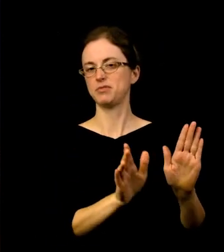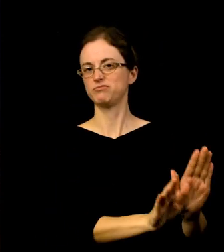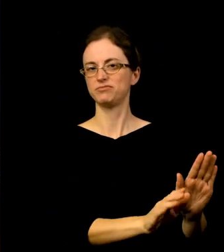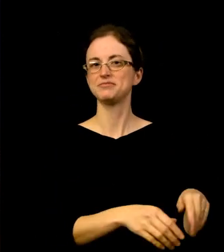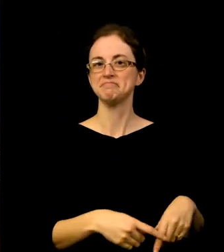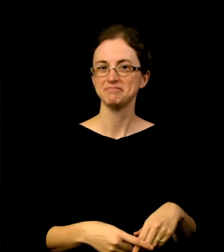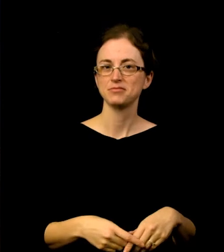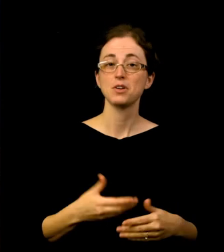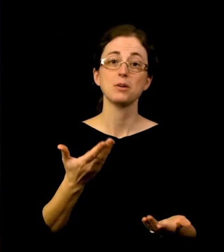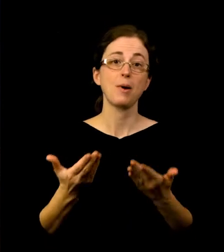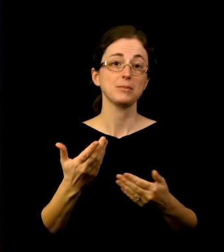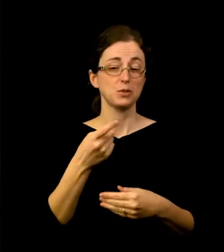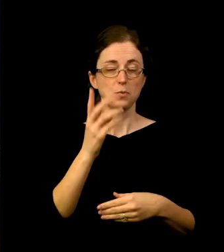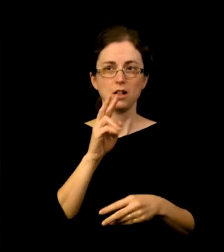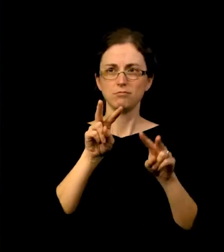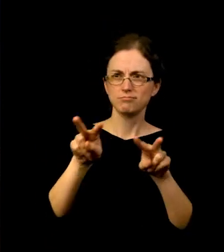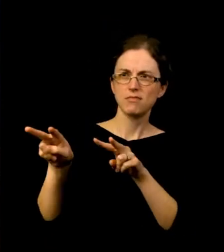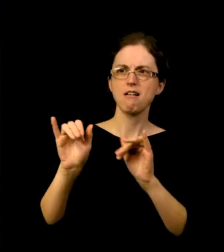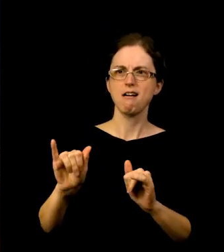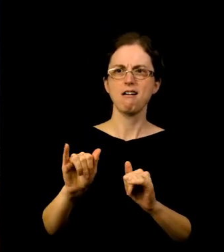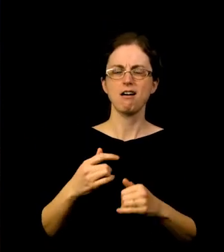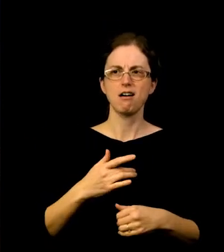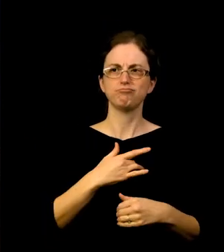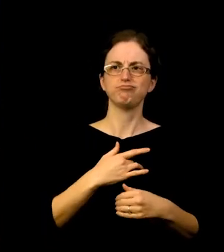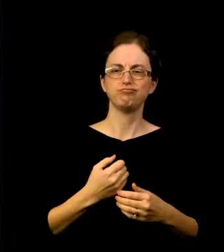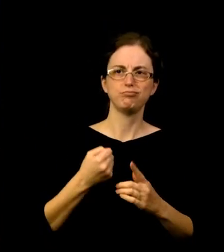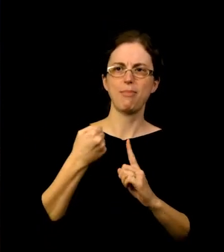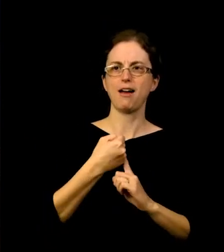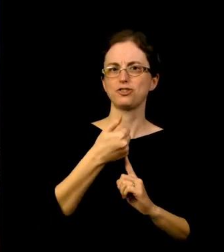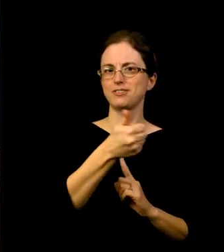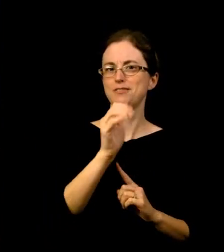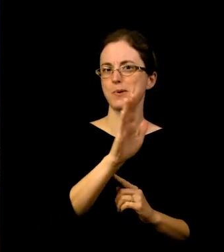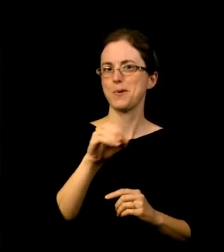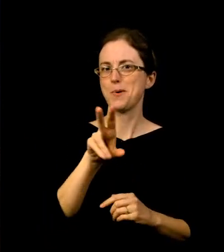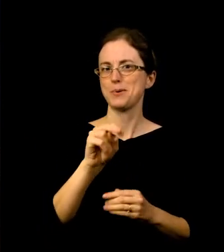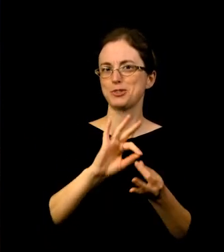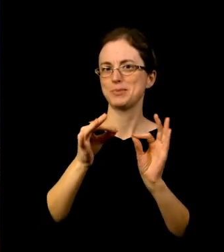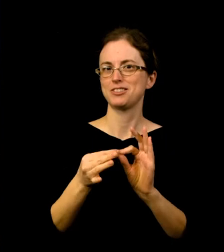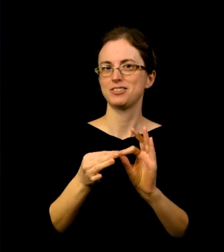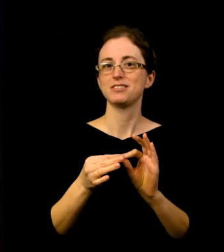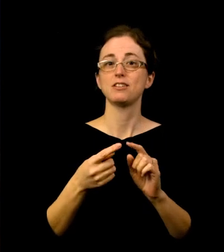We will be right here at the Museum the weekends of January 28th, February 4th, and February 11th.